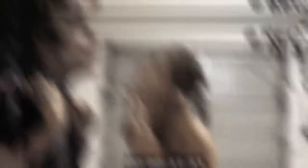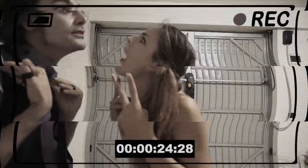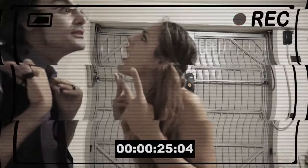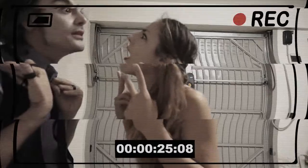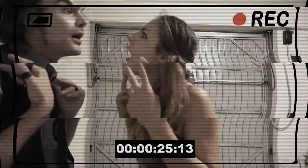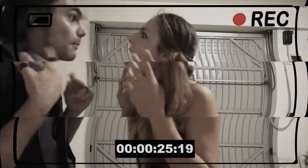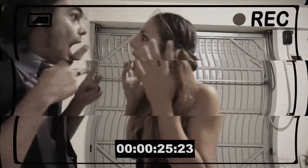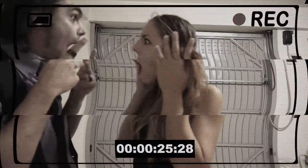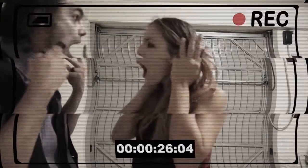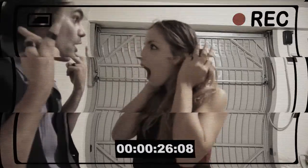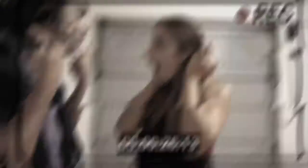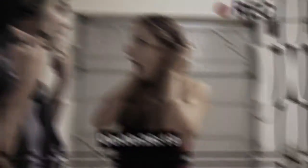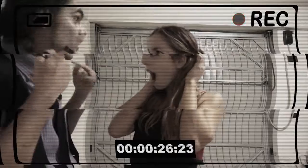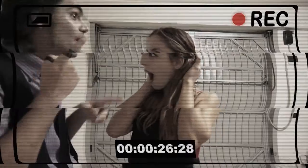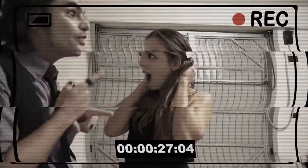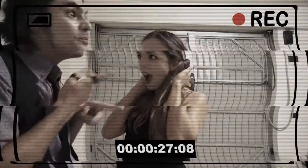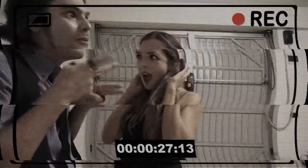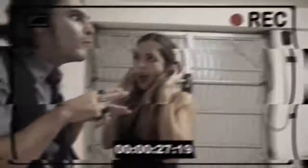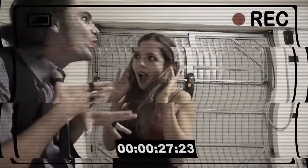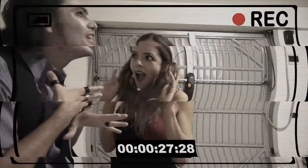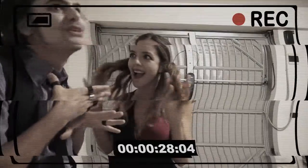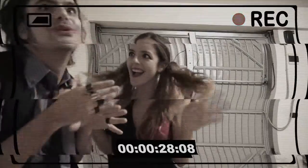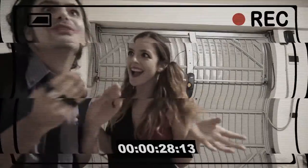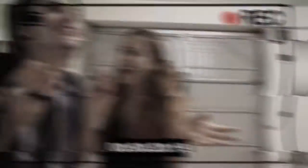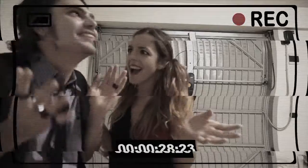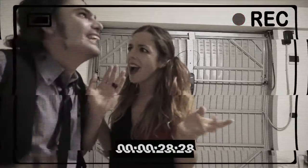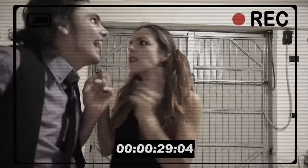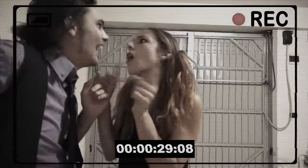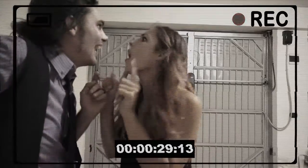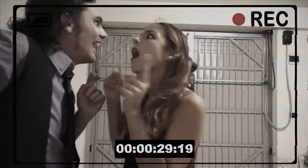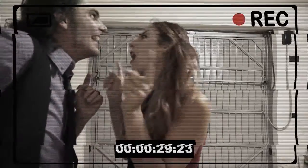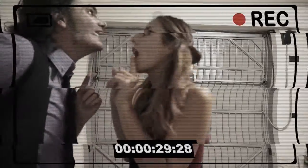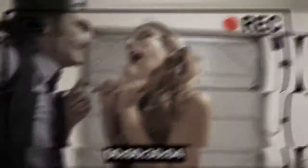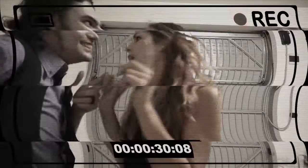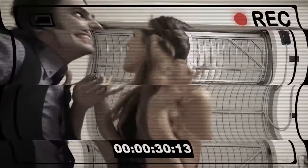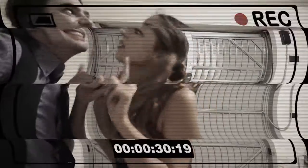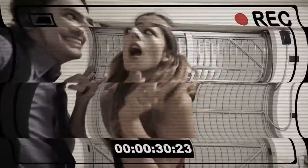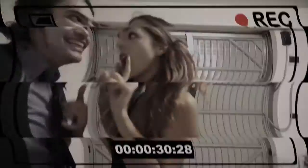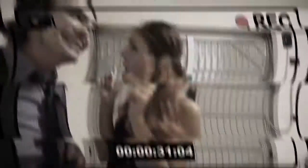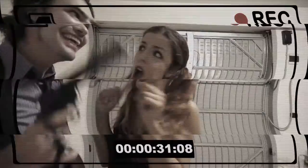true?!... but it's Halloween, and we must all die No. Yes.